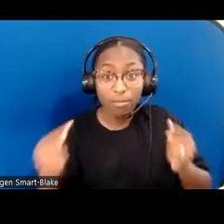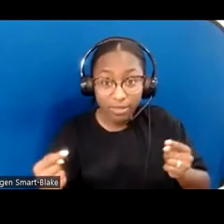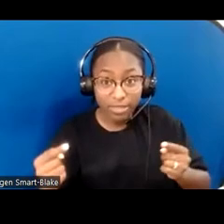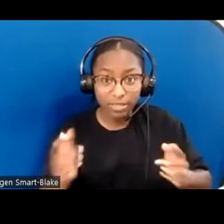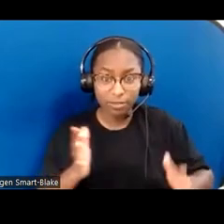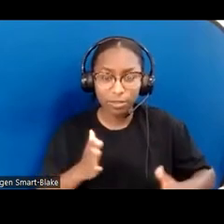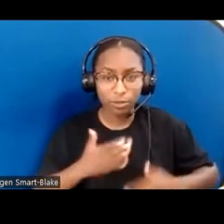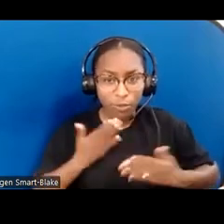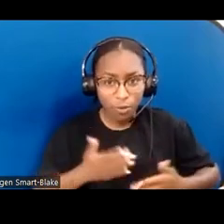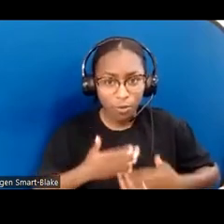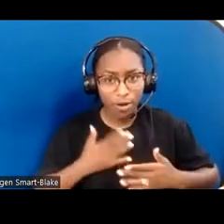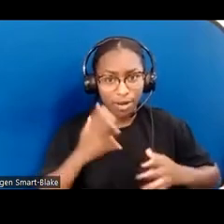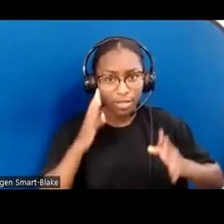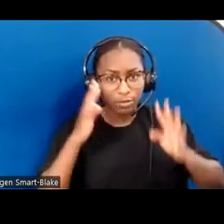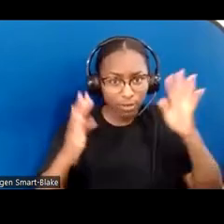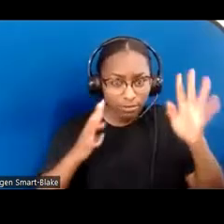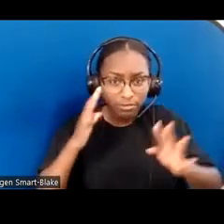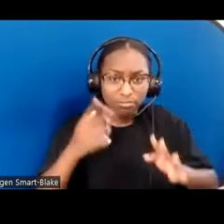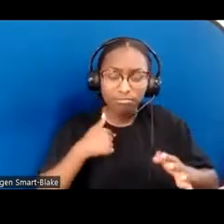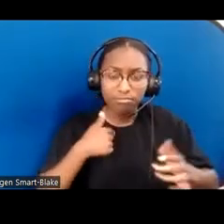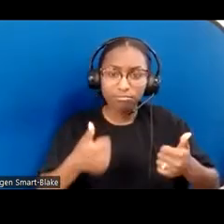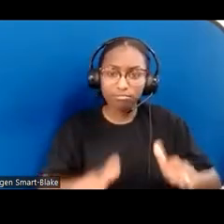and creativity I try and embrace in my own life.